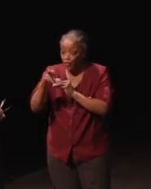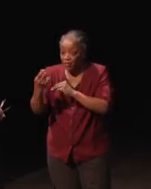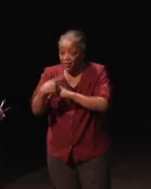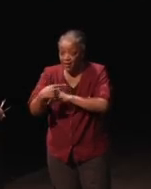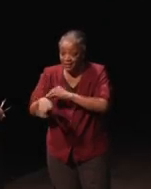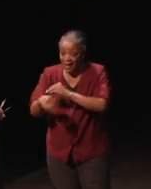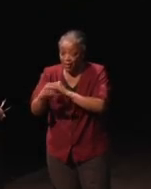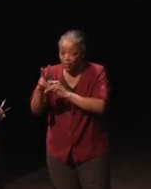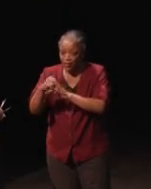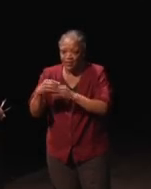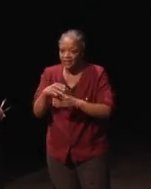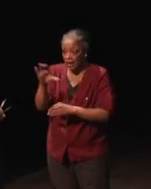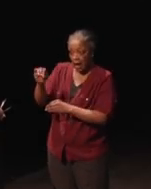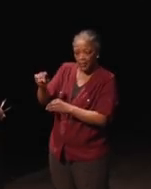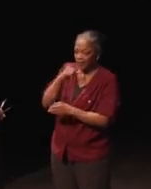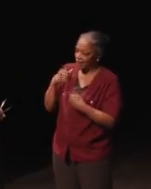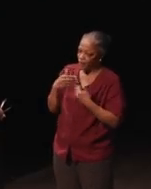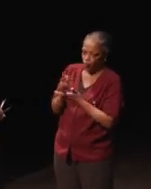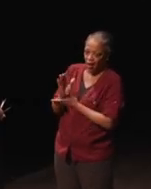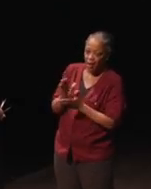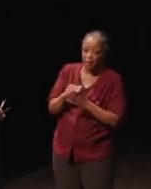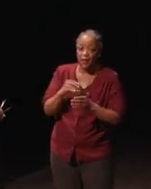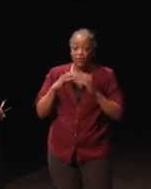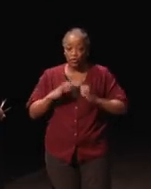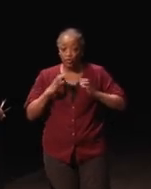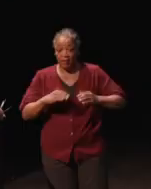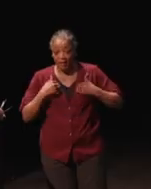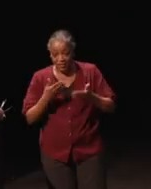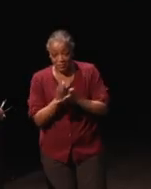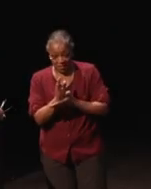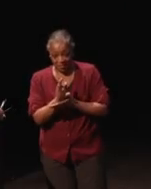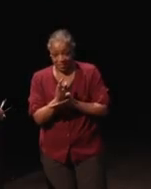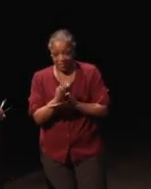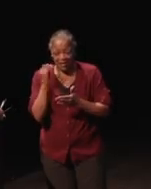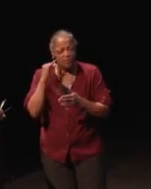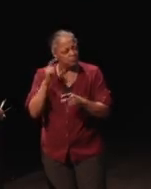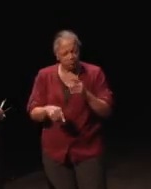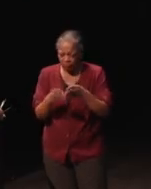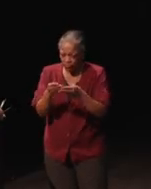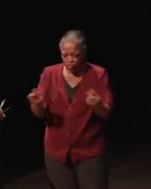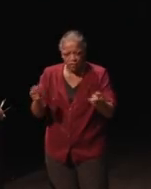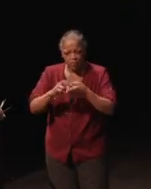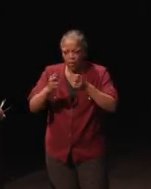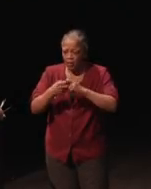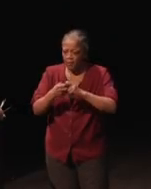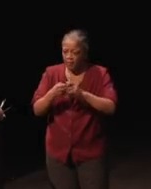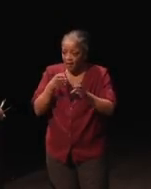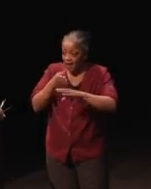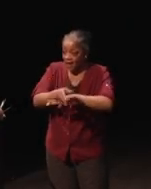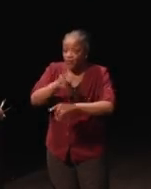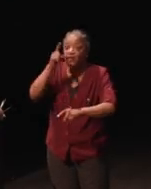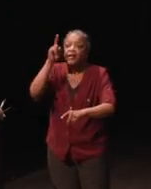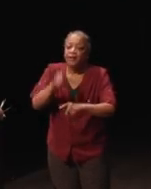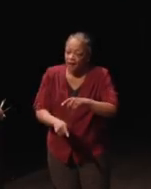And then, if the consumer, if they can't reach a resolution, only after they can't reach a resolution,